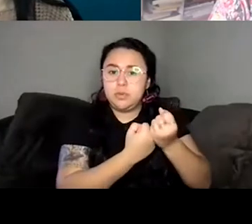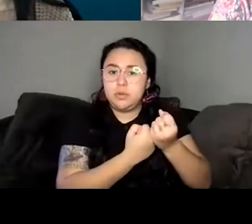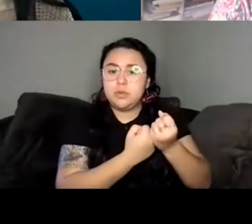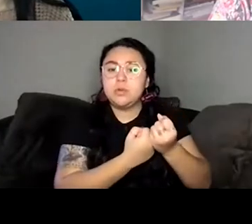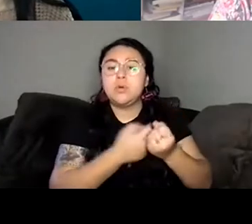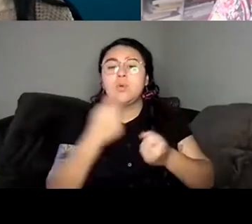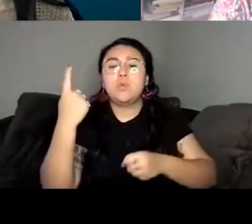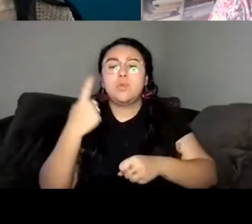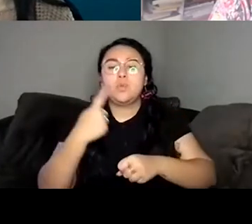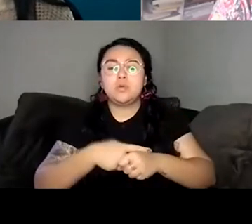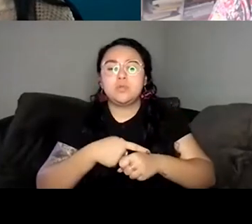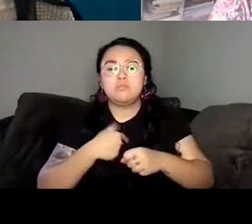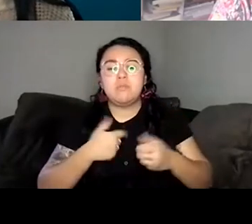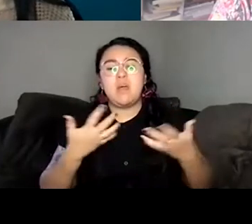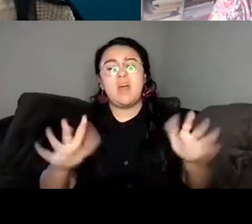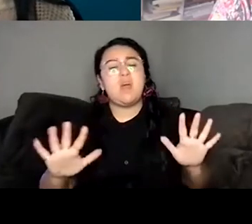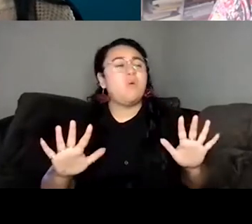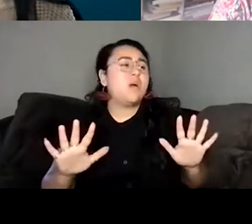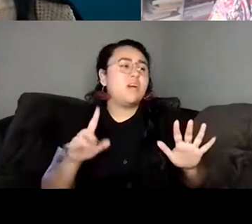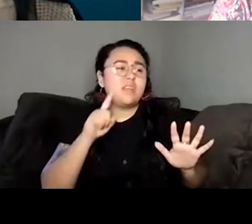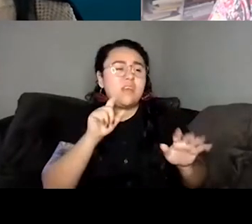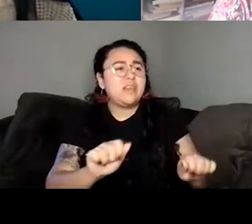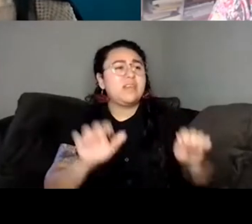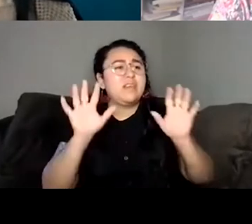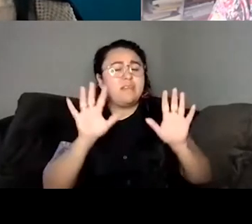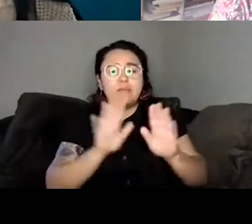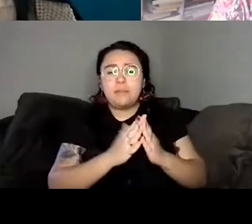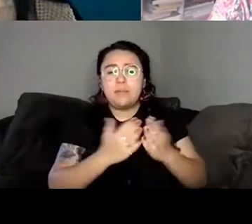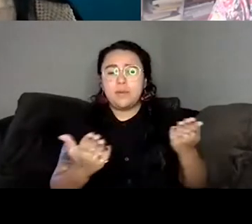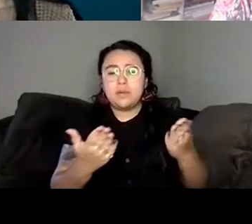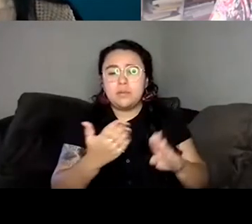when I didn't want to write the book anymore was right before I got the fellowship to Asian